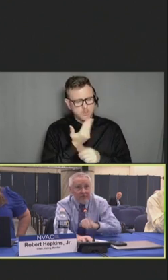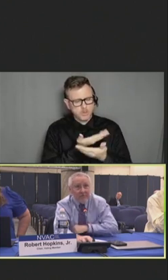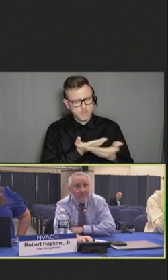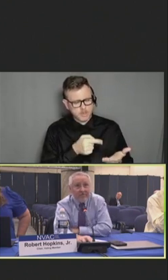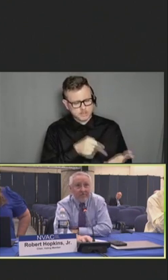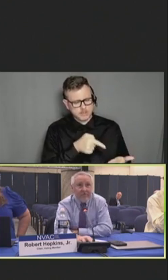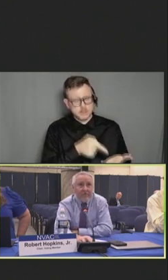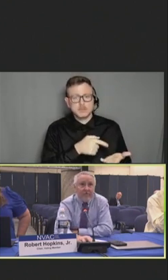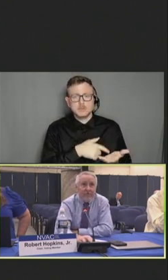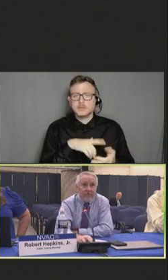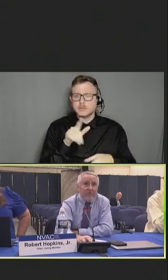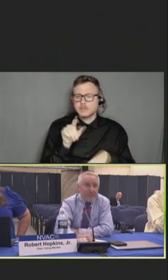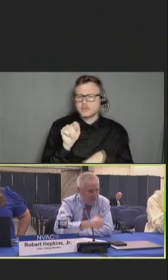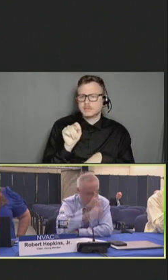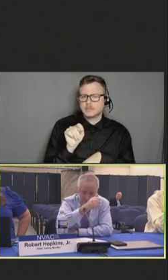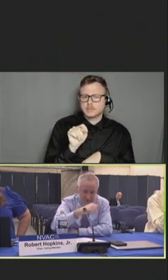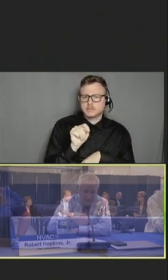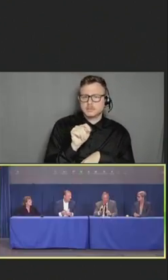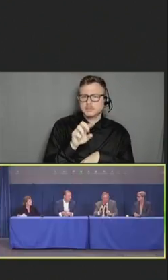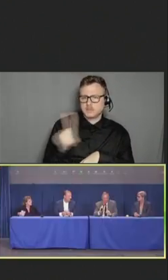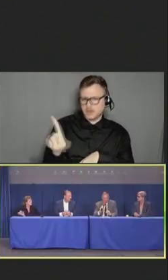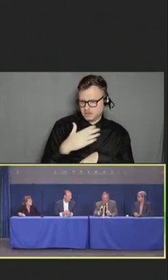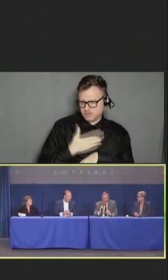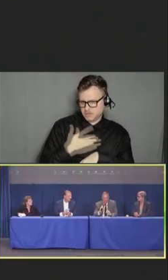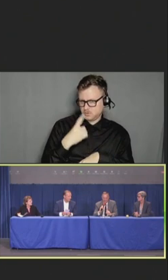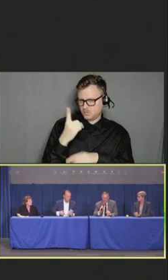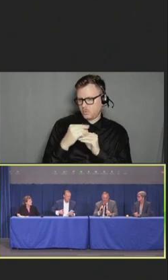Todd Wolynn: If I can say one more statement about medical education.